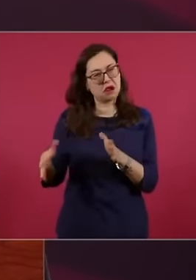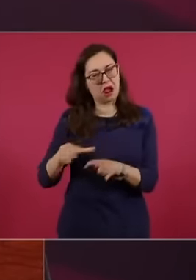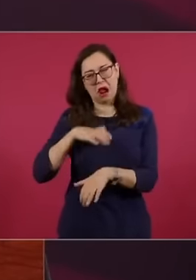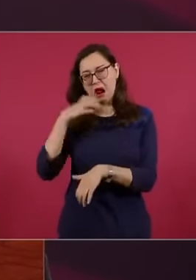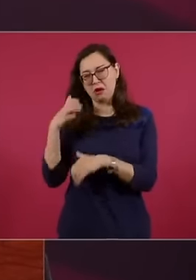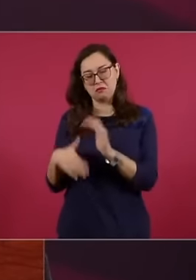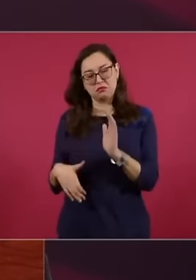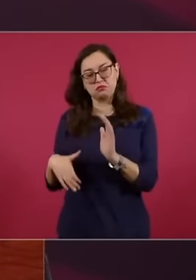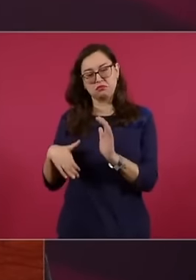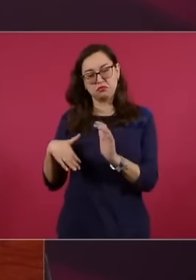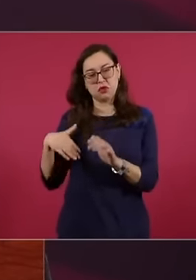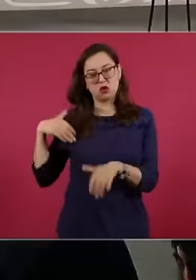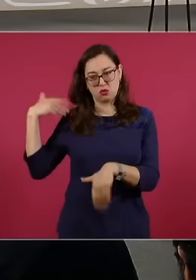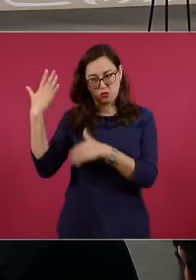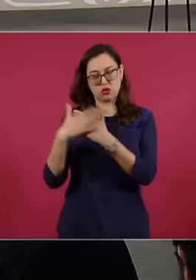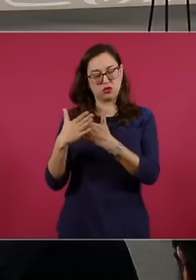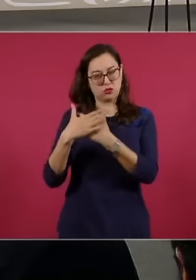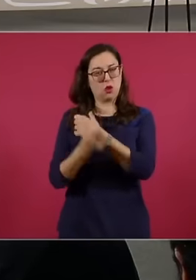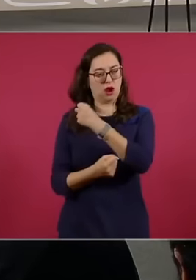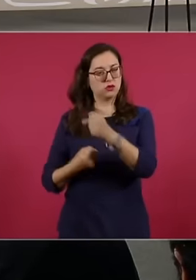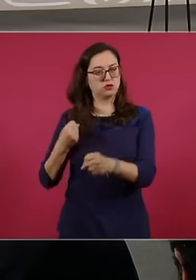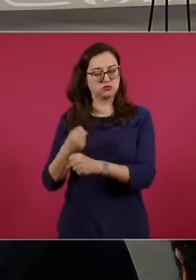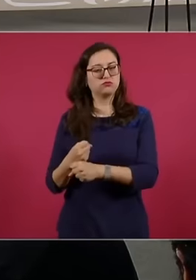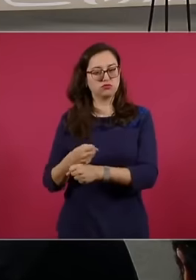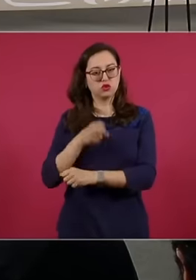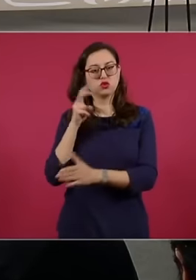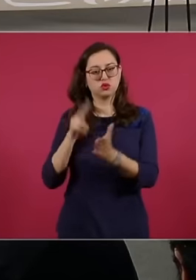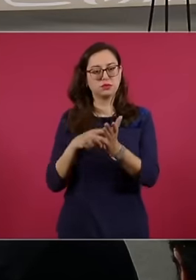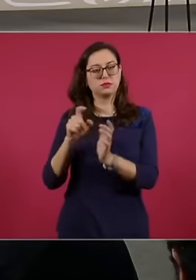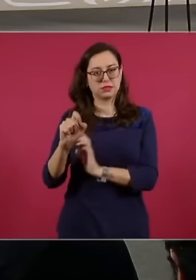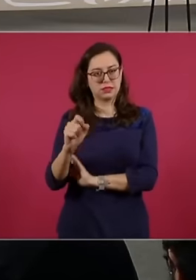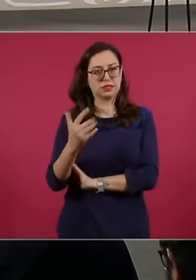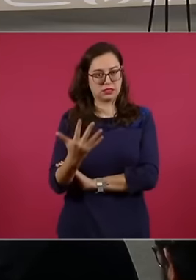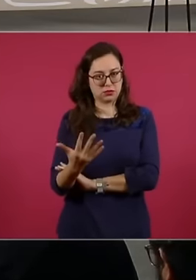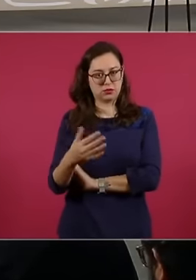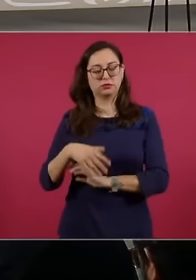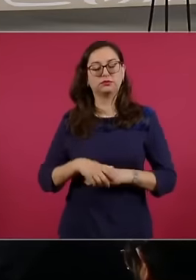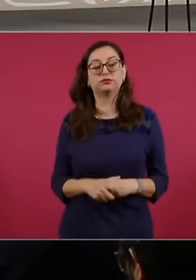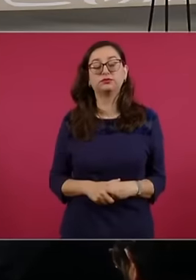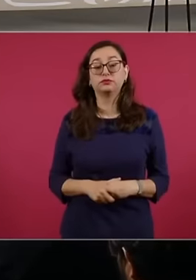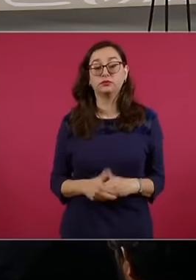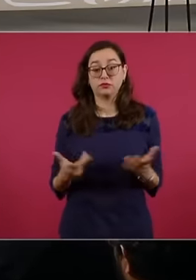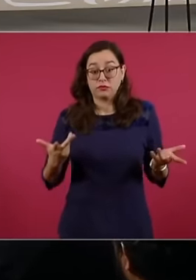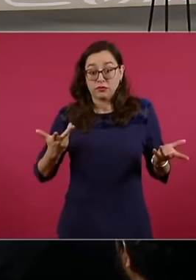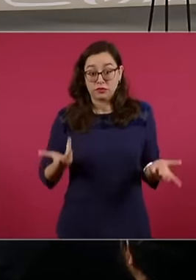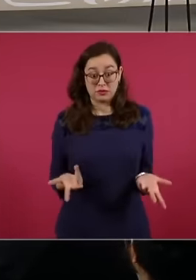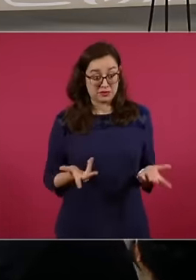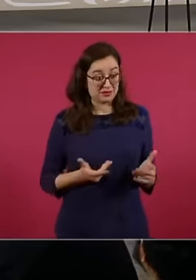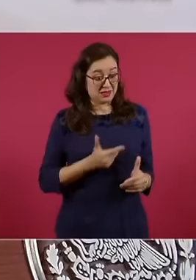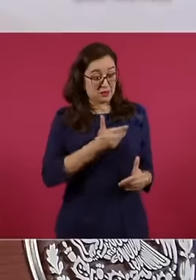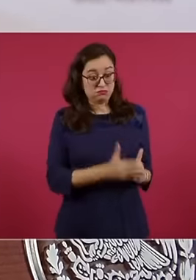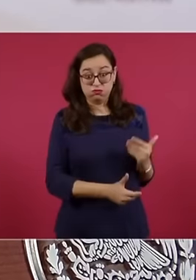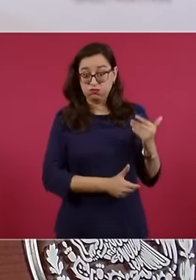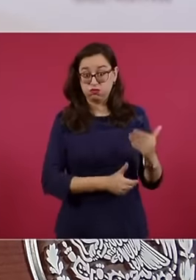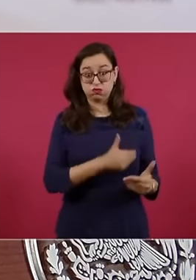2025 eh important progress has been made in all of these jobs and of course we have